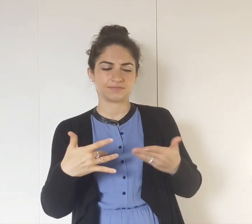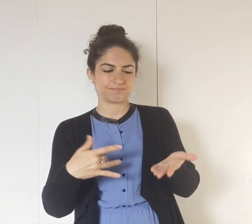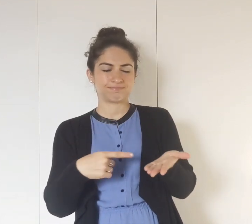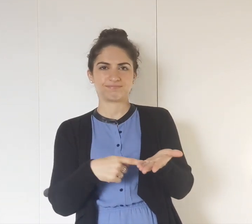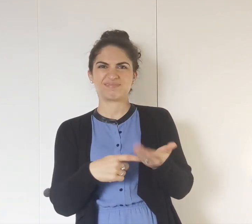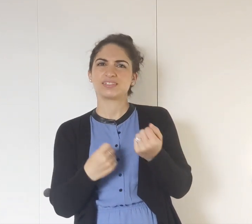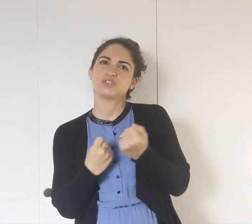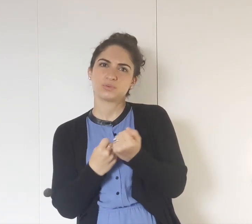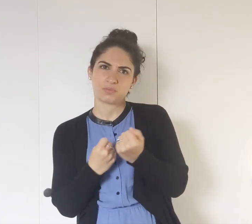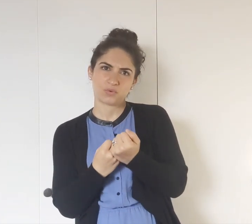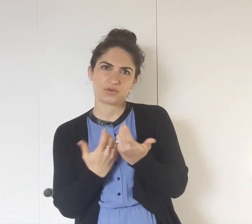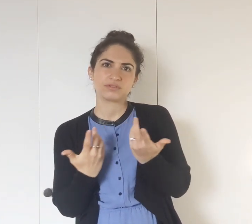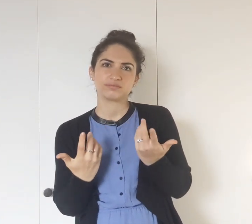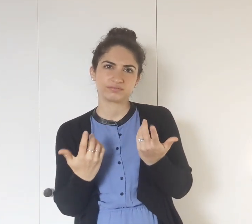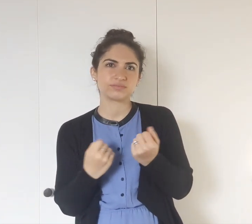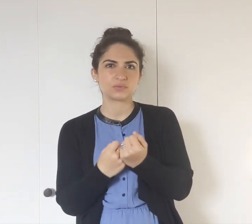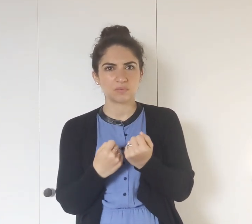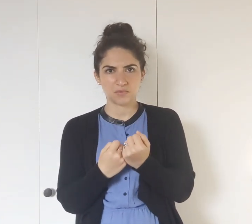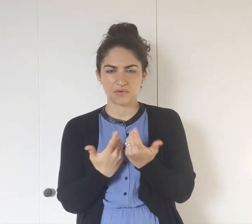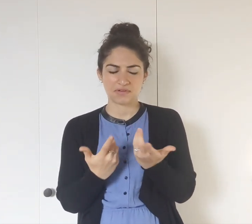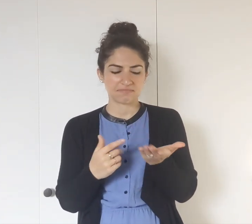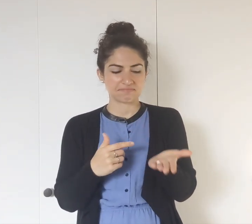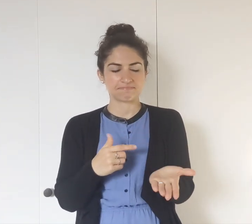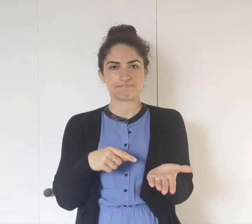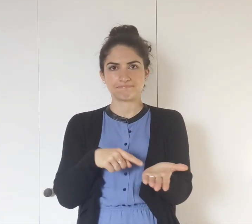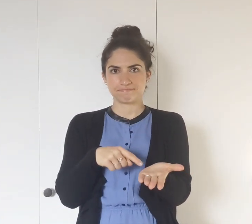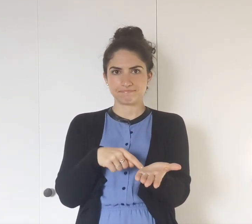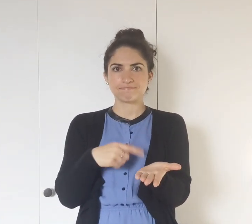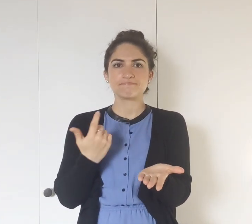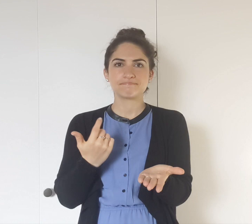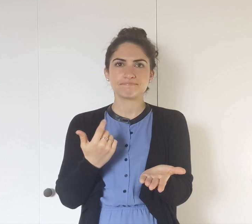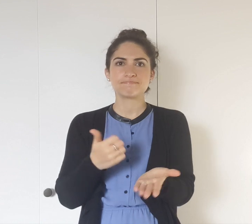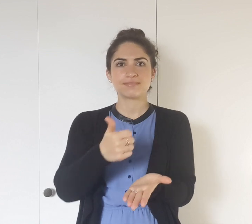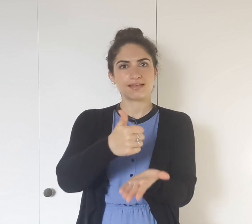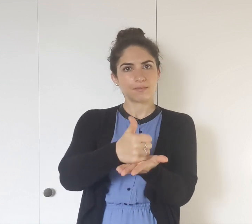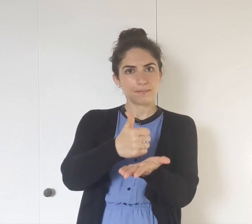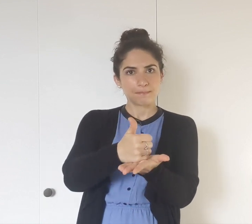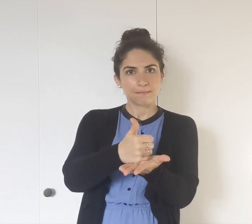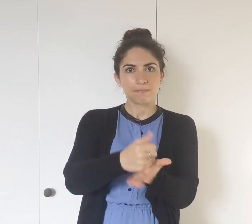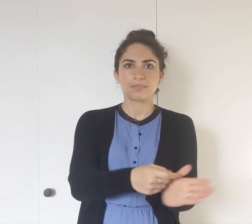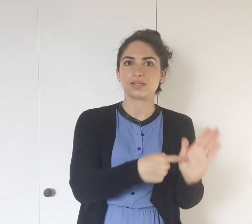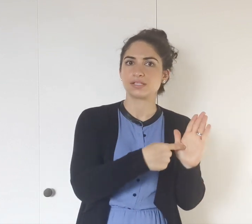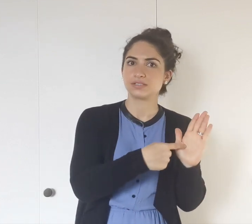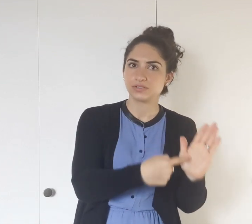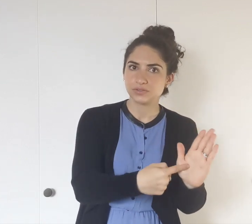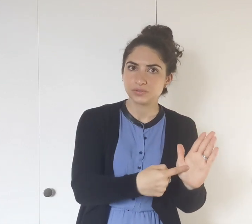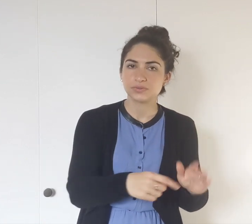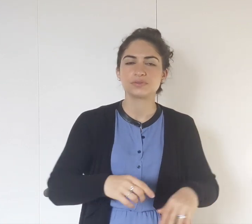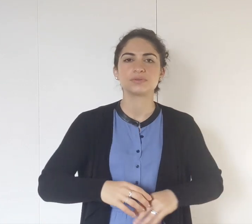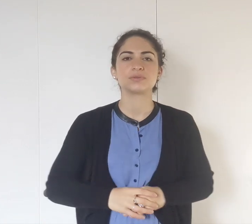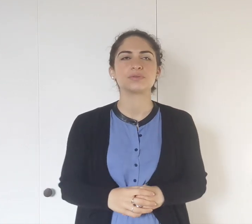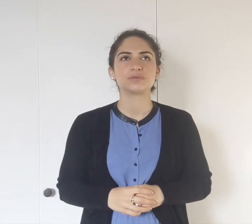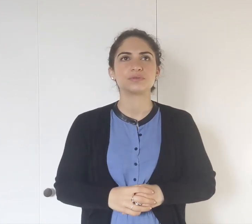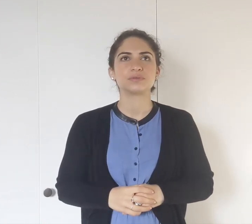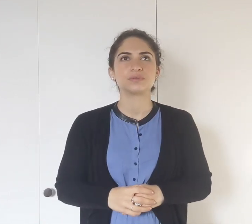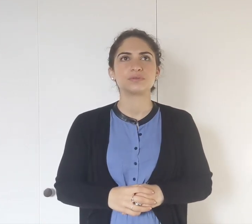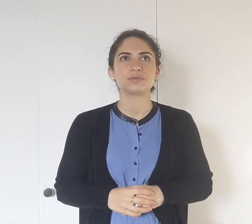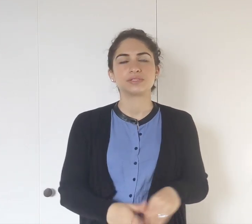and that tends to be the supporting hand. HELP. SHOW.